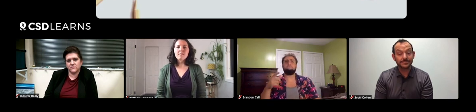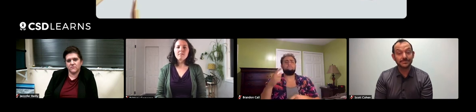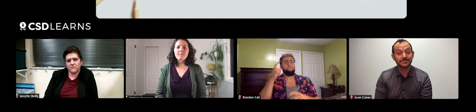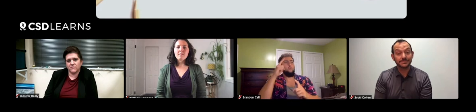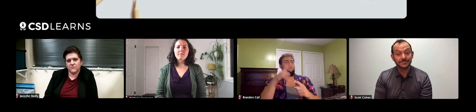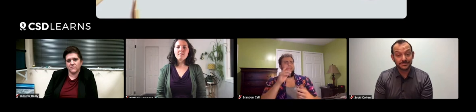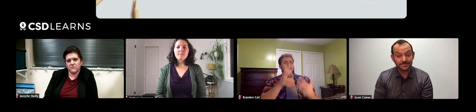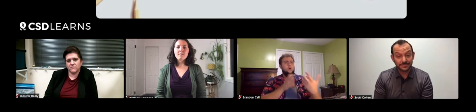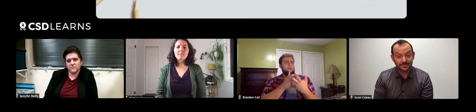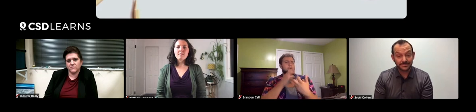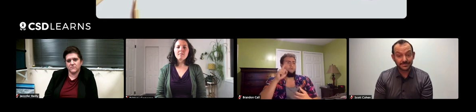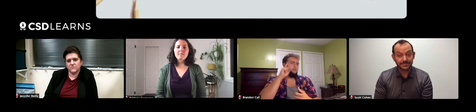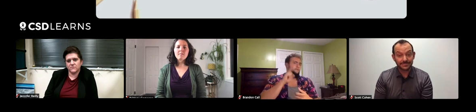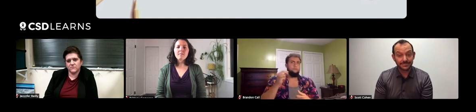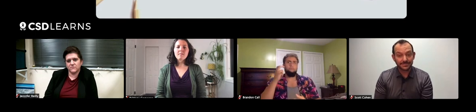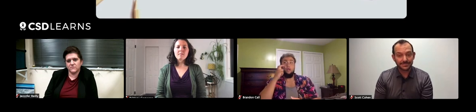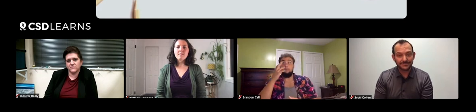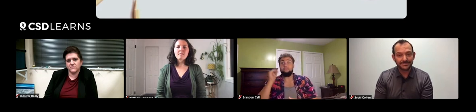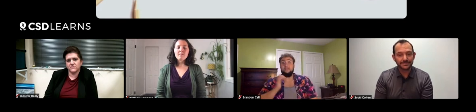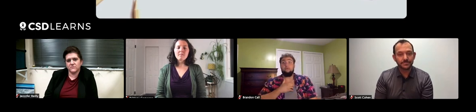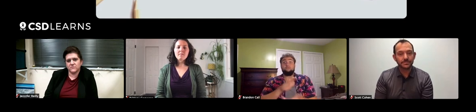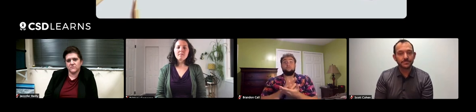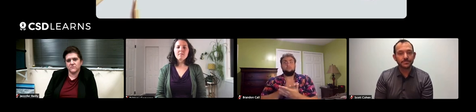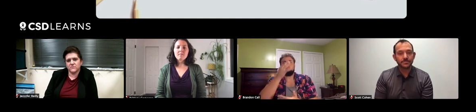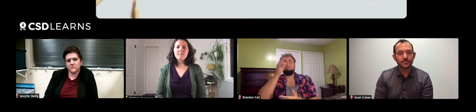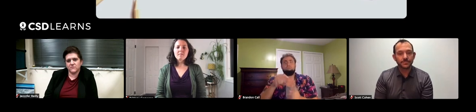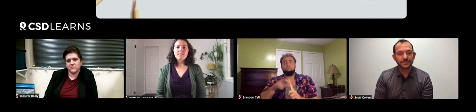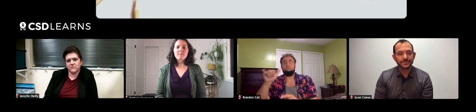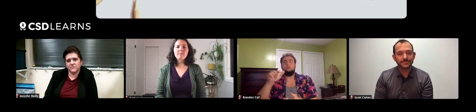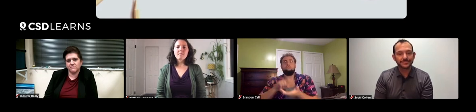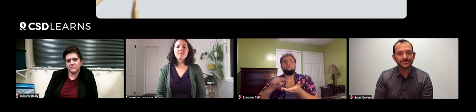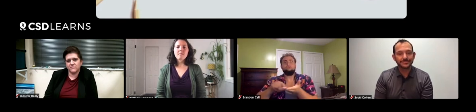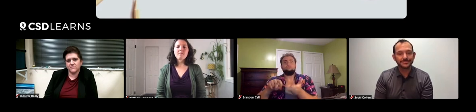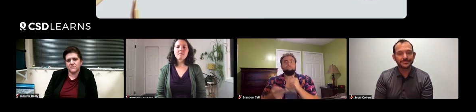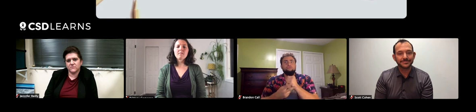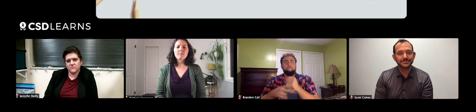to understand how they can make accommodations for the deaf and blind. We might have some students